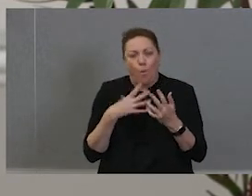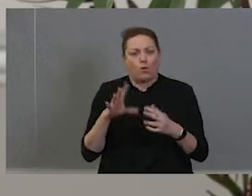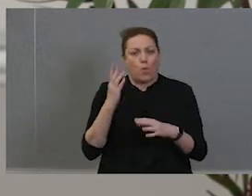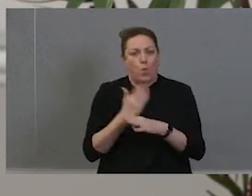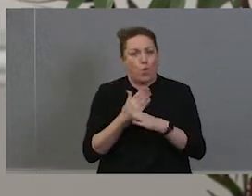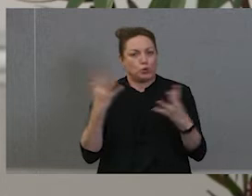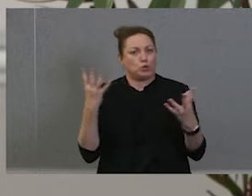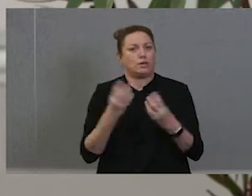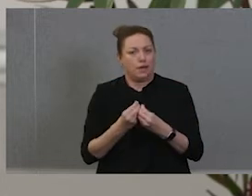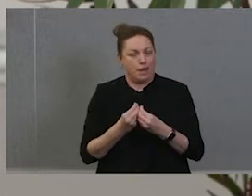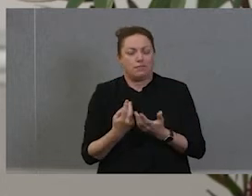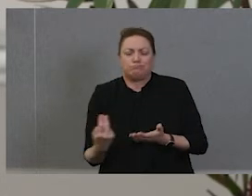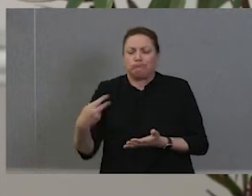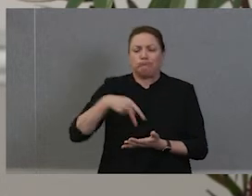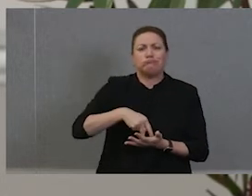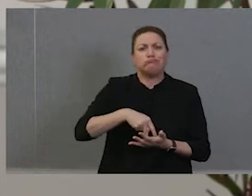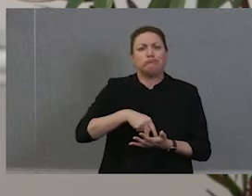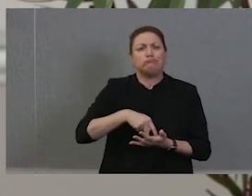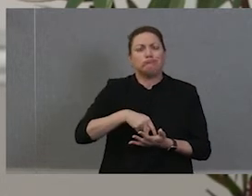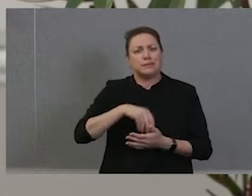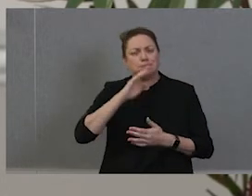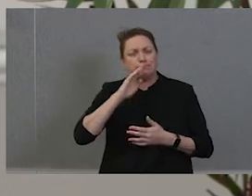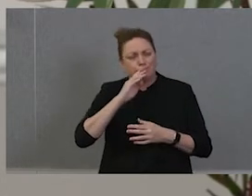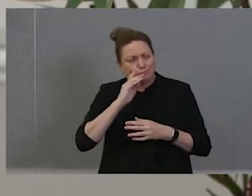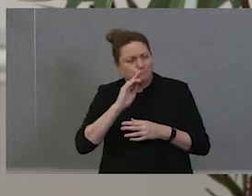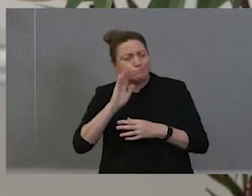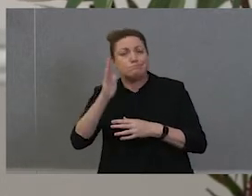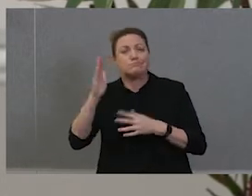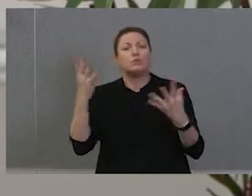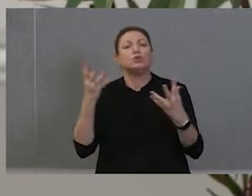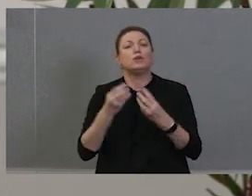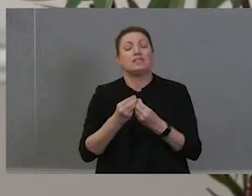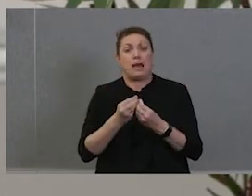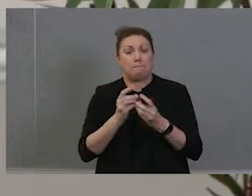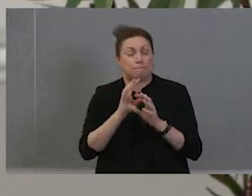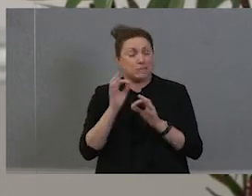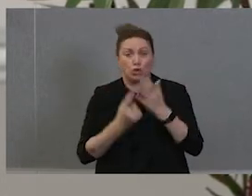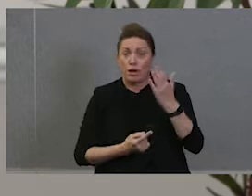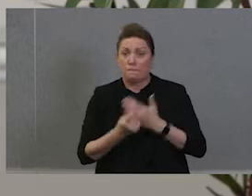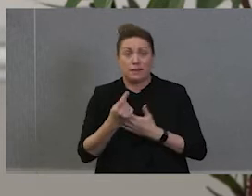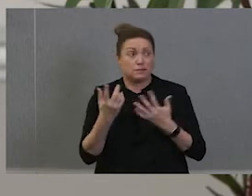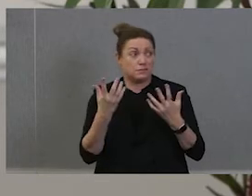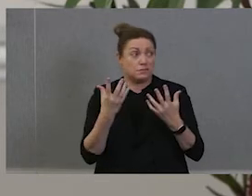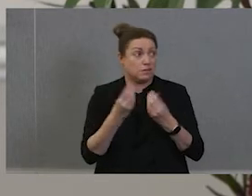yourselves together. But it's not happening among our black people. Where are they?